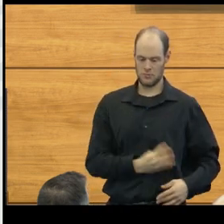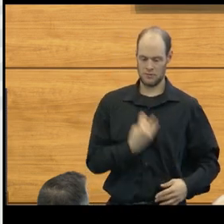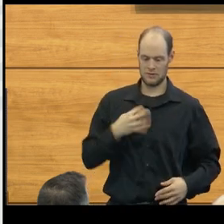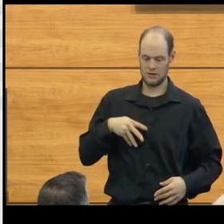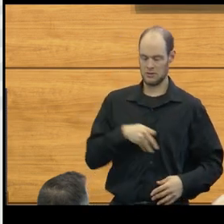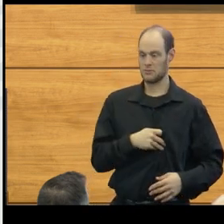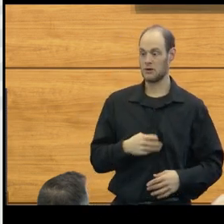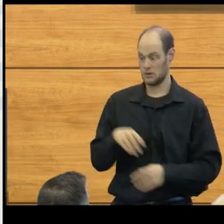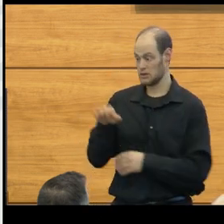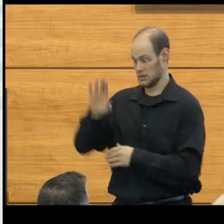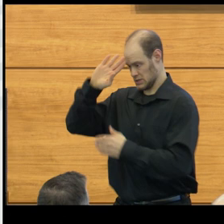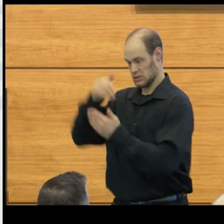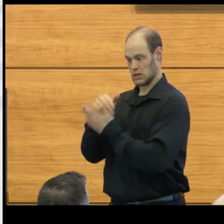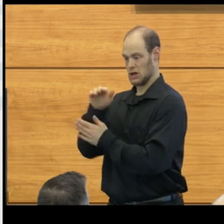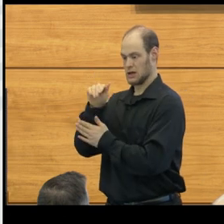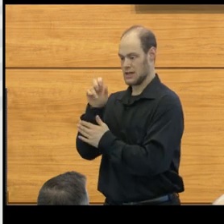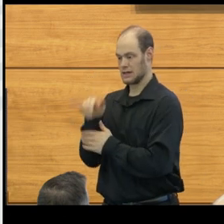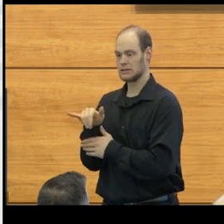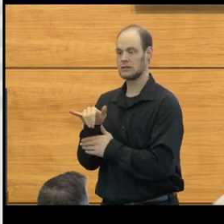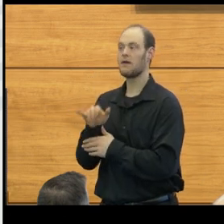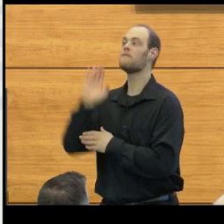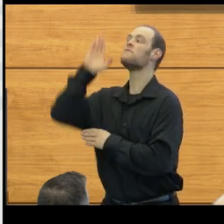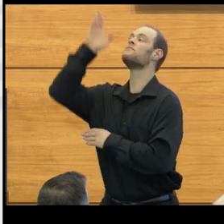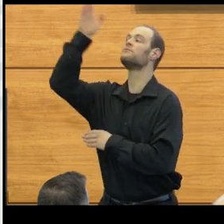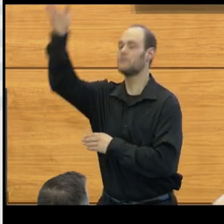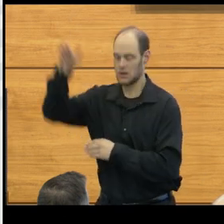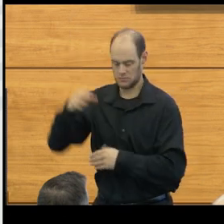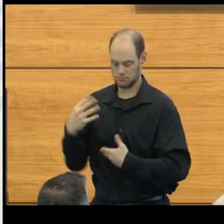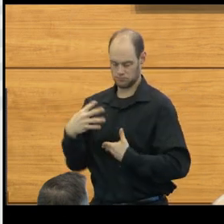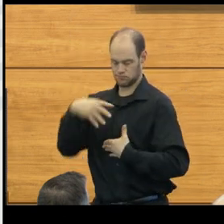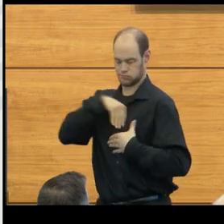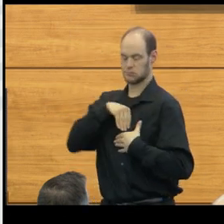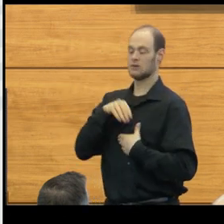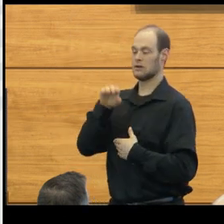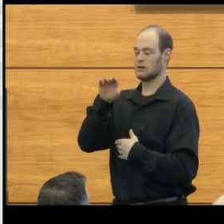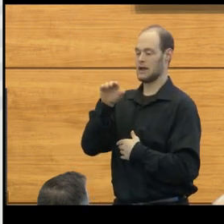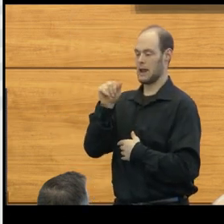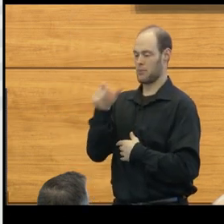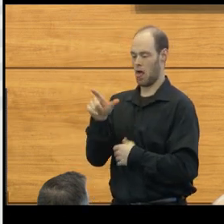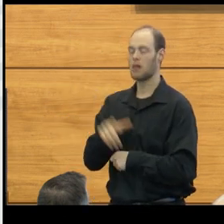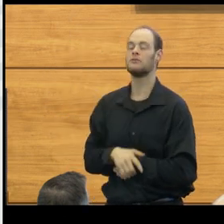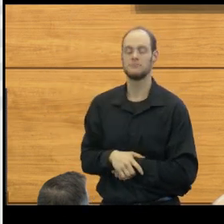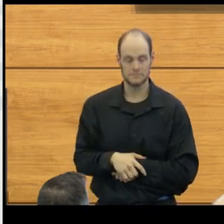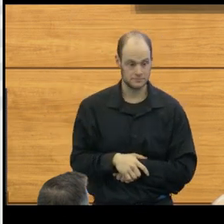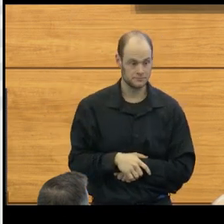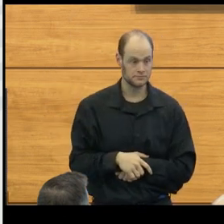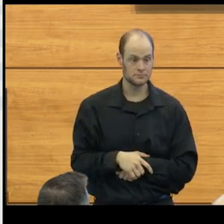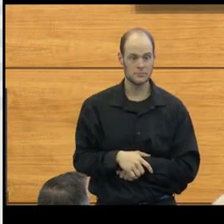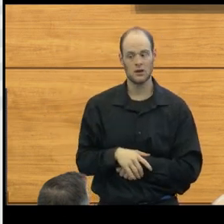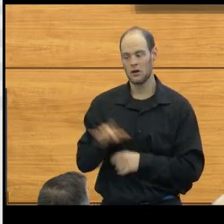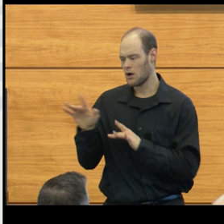Casey, his son, eventually had a shunt put in, in April. And, again, poor Casey, he had had